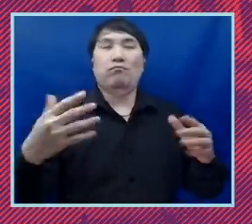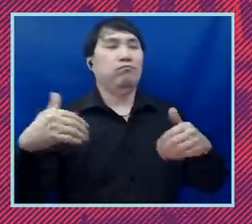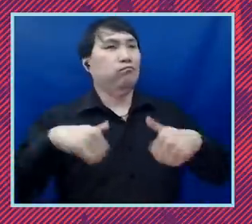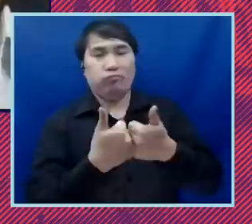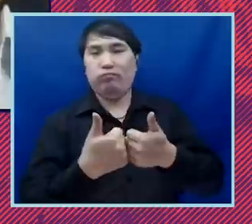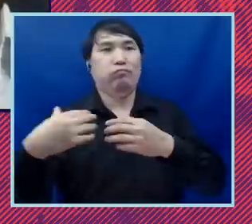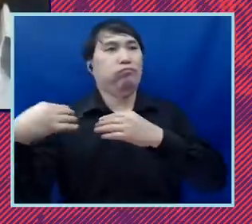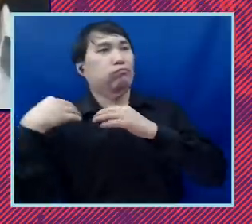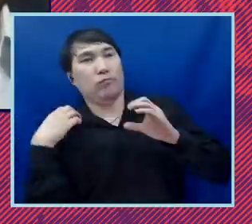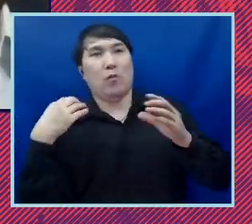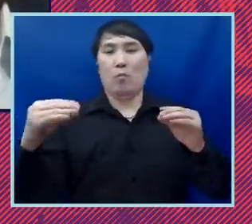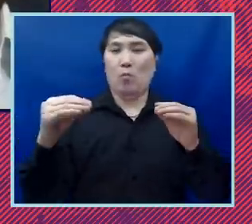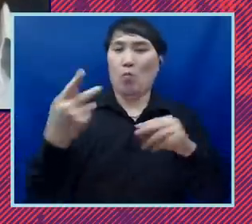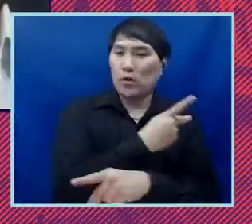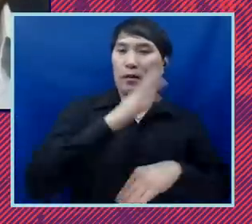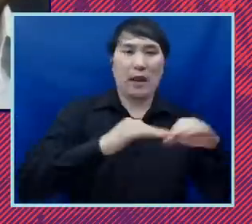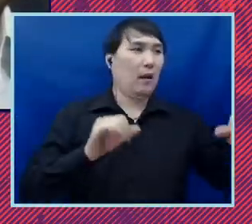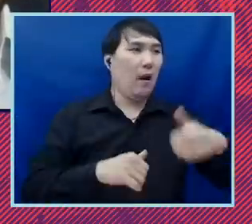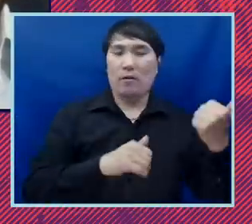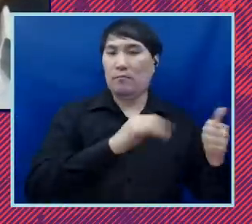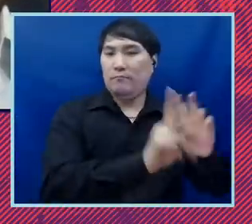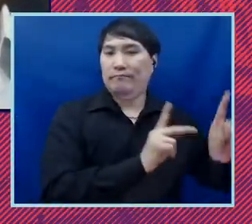one thing i like to point out is that for the same degree there have been numerous studies done